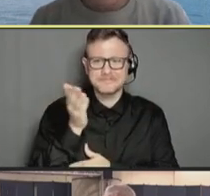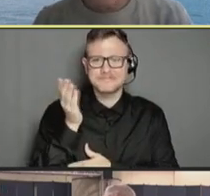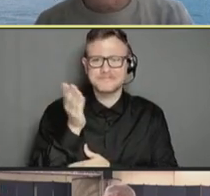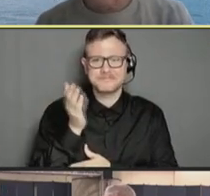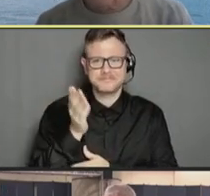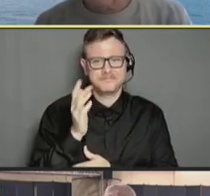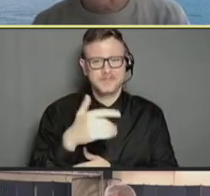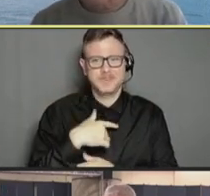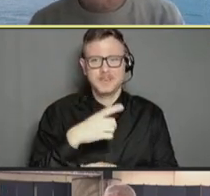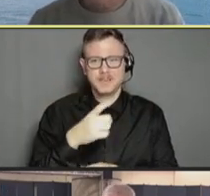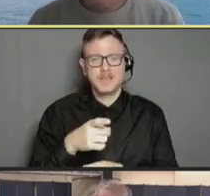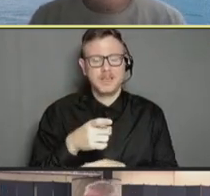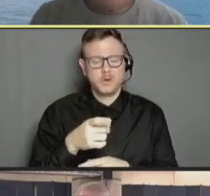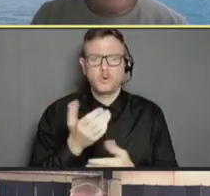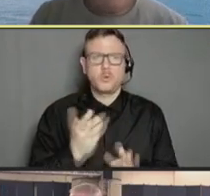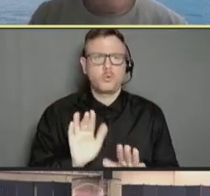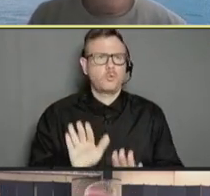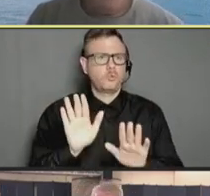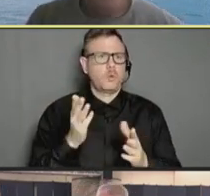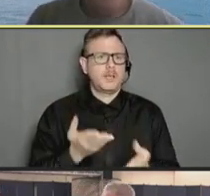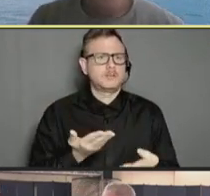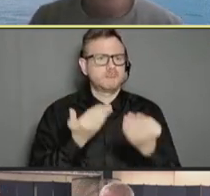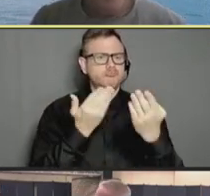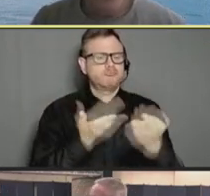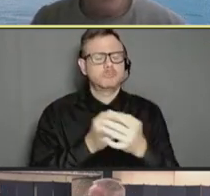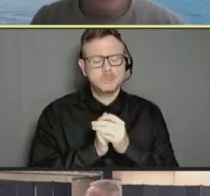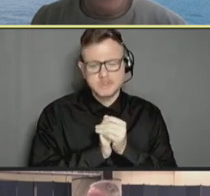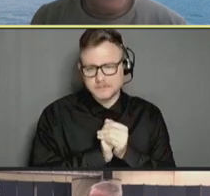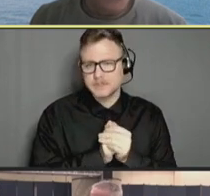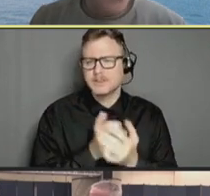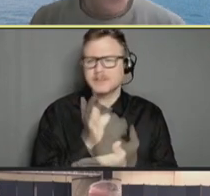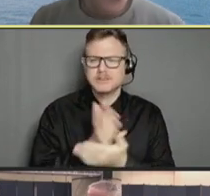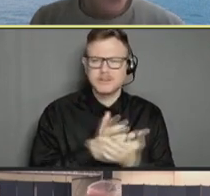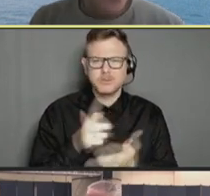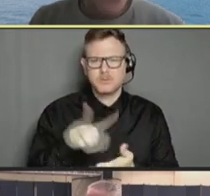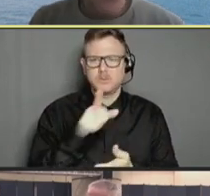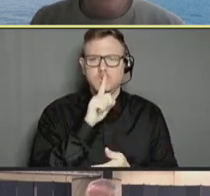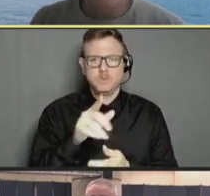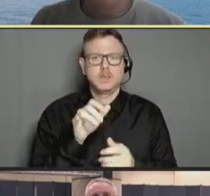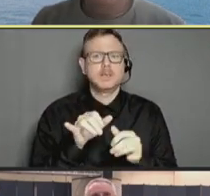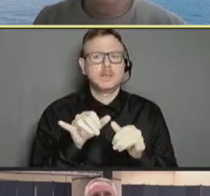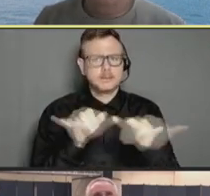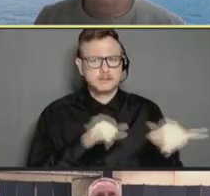great suggestions. Some of these are really consistent with the data modernization effort